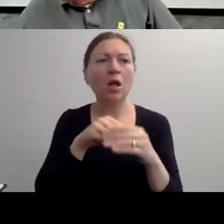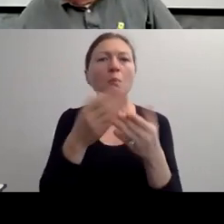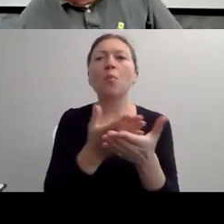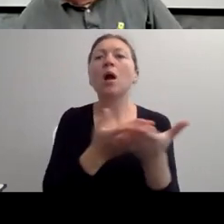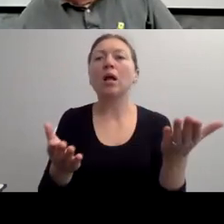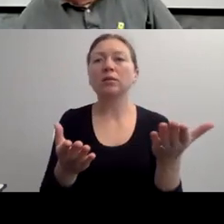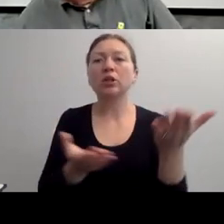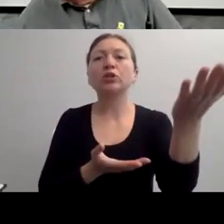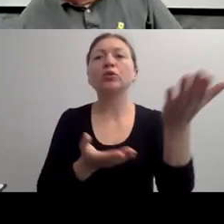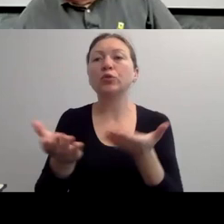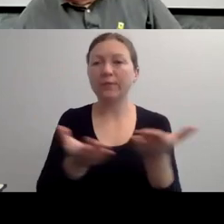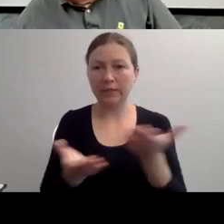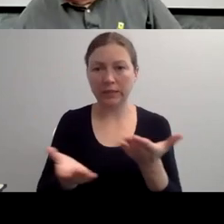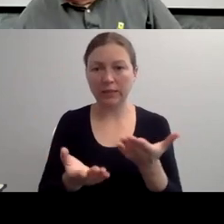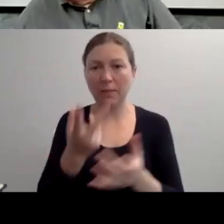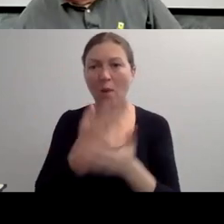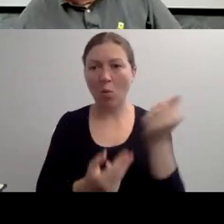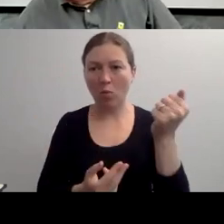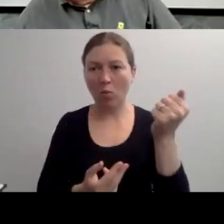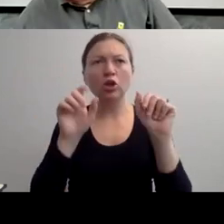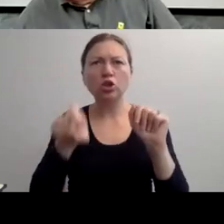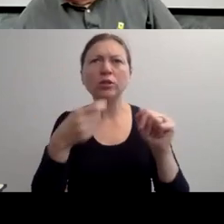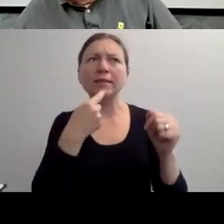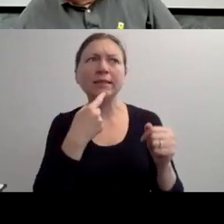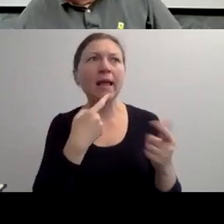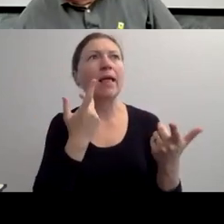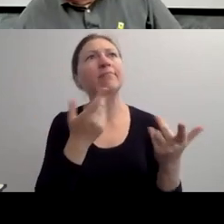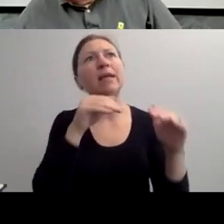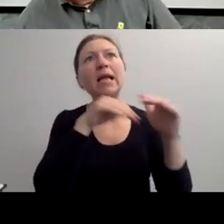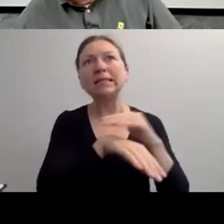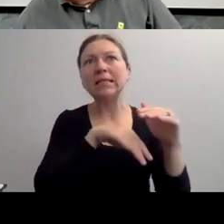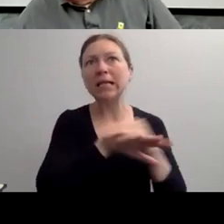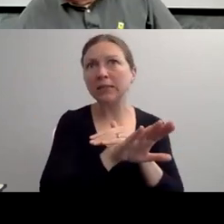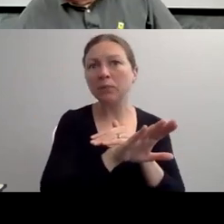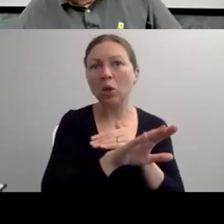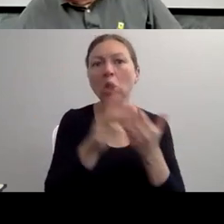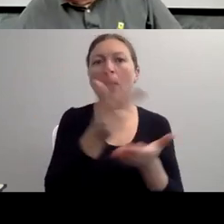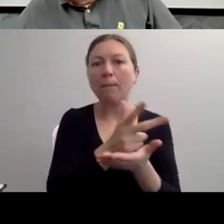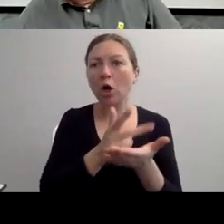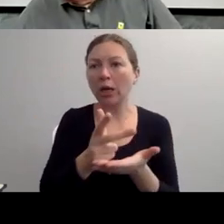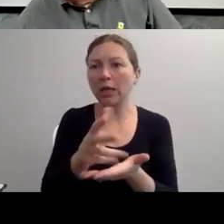CONSUMER IS A TERM USED BY MANY IN THE DISABILITY COMMUNITY TO REFER TO SOMEONE WITH A DISABILITY.